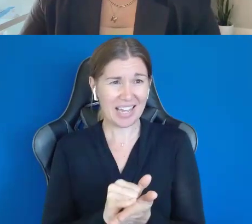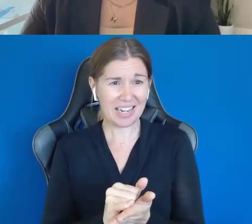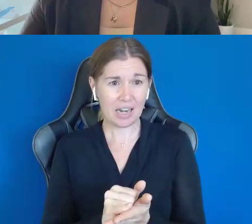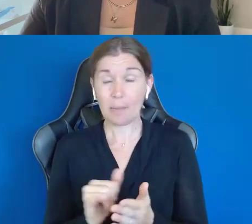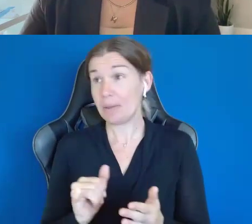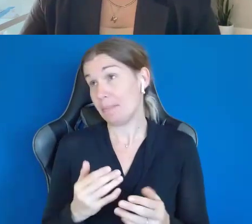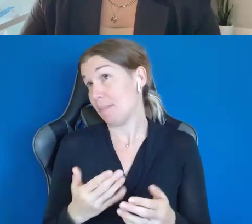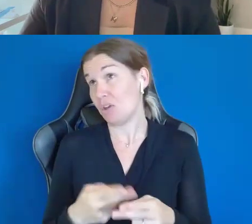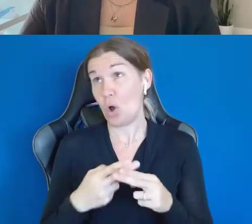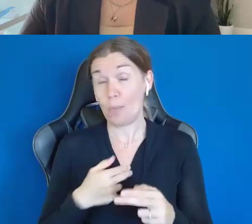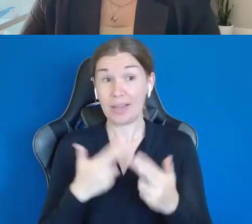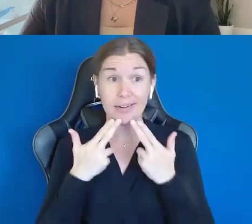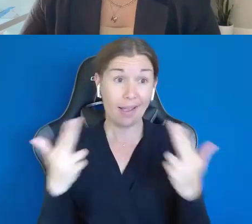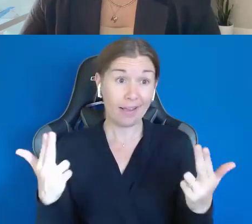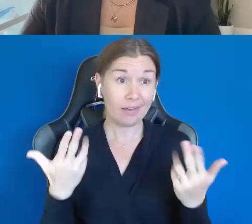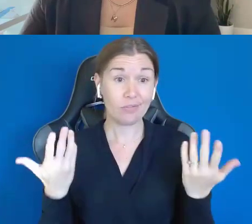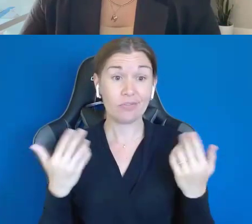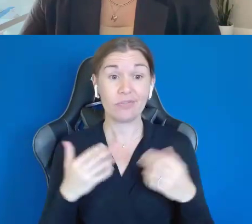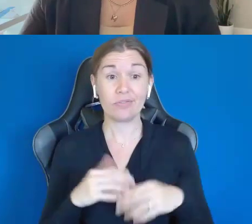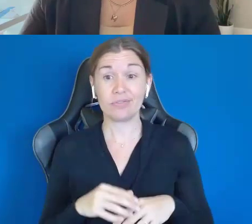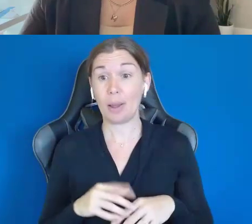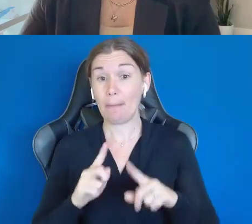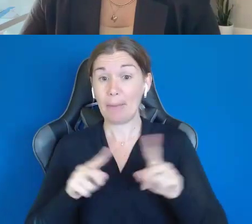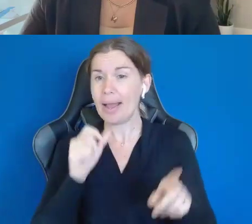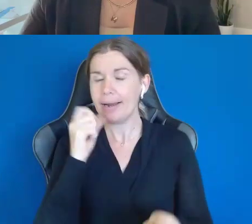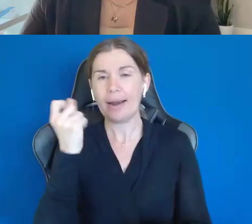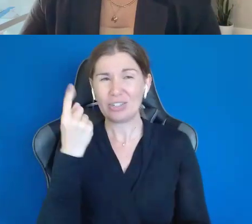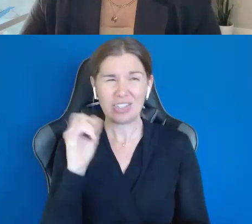Call me, you know I just didn't understand that that's how that was.